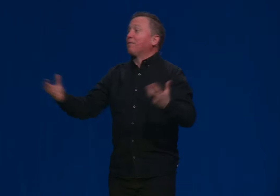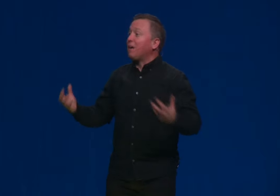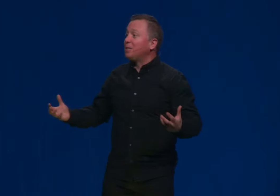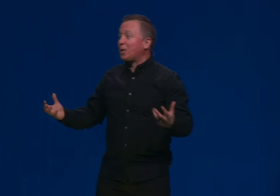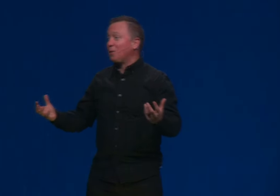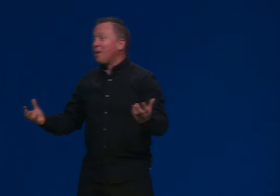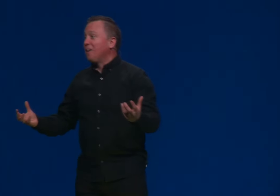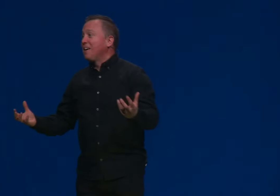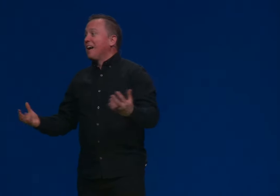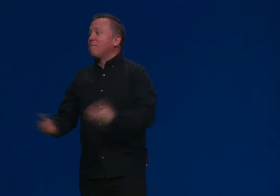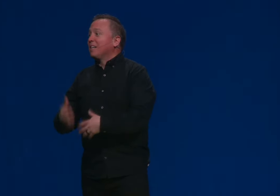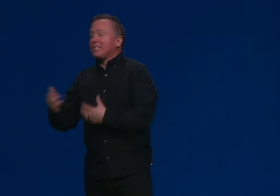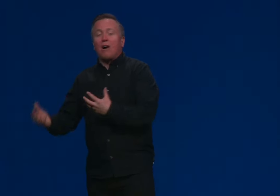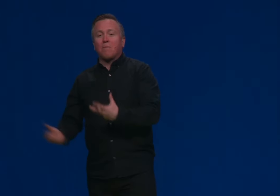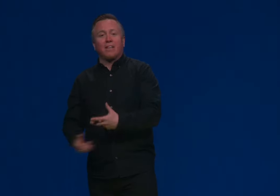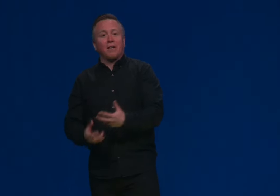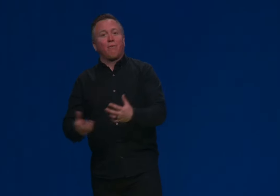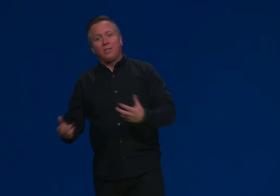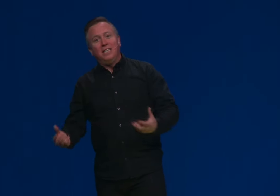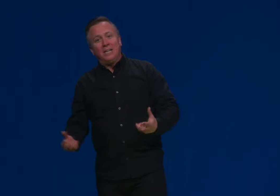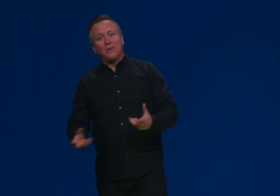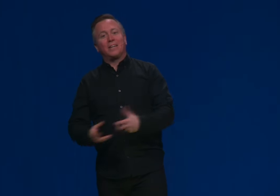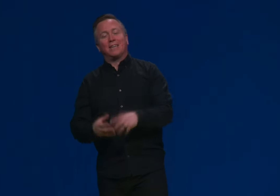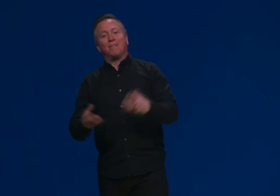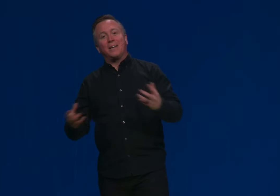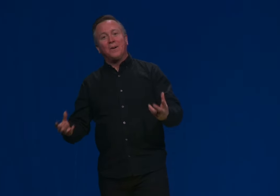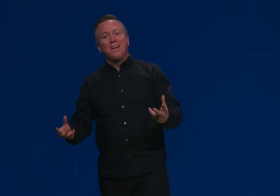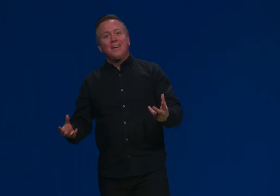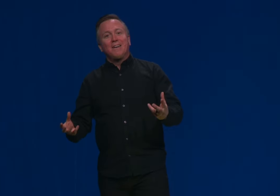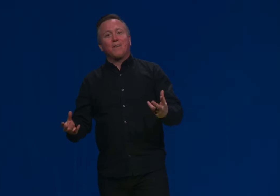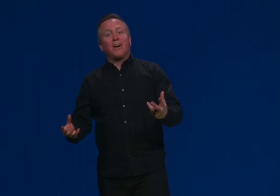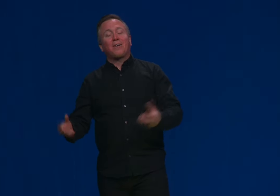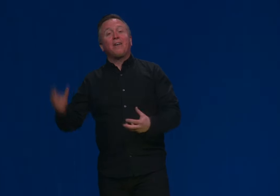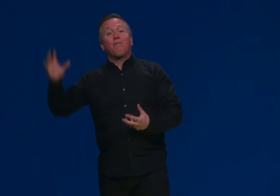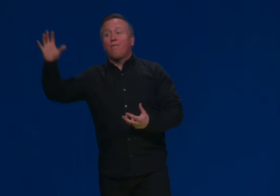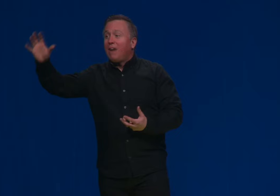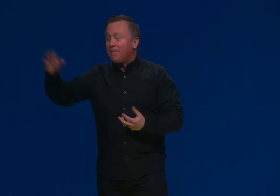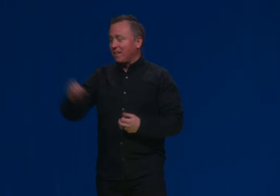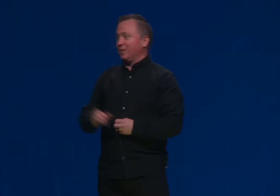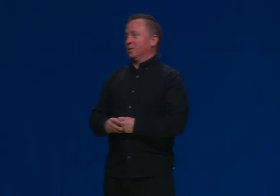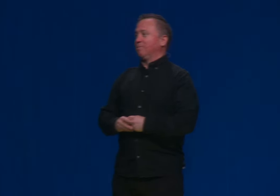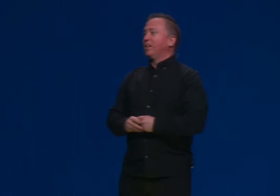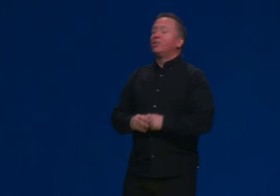Like if I was the creator, I might have stopped at like 14 or something, you know? But God created over 5000.